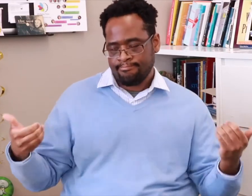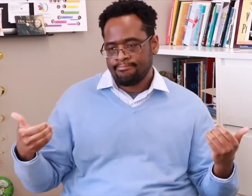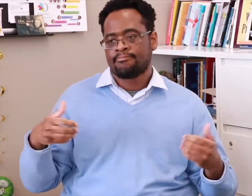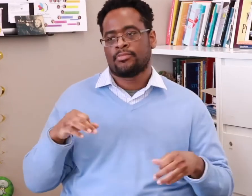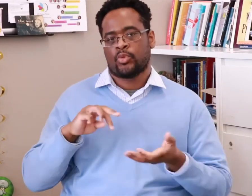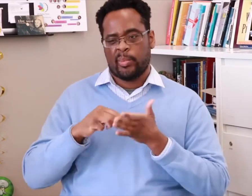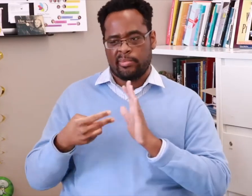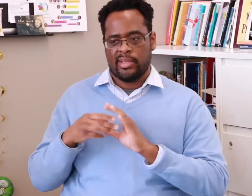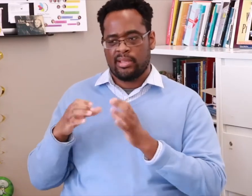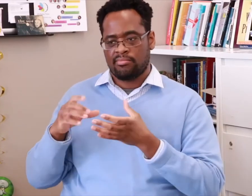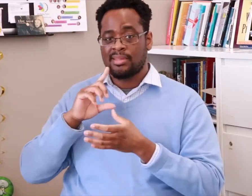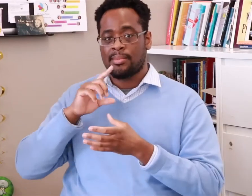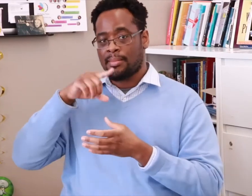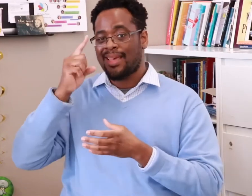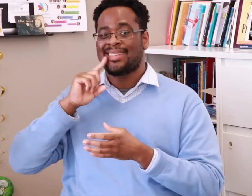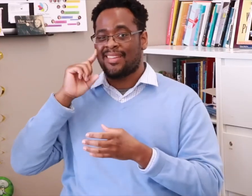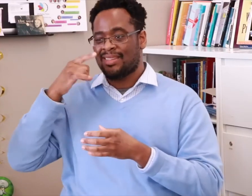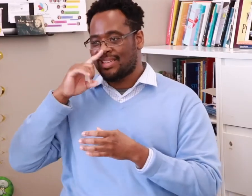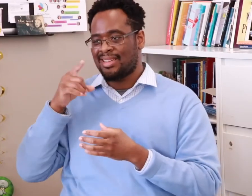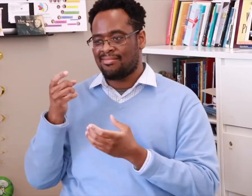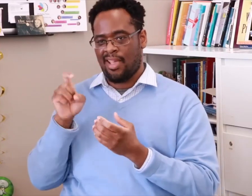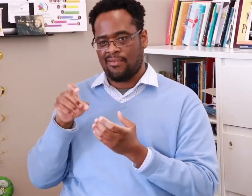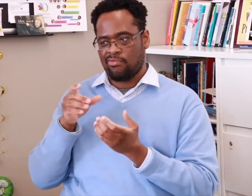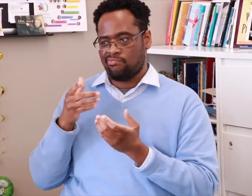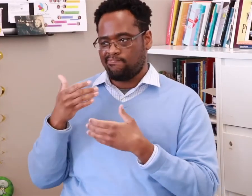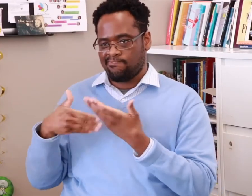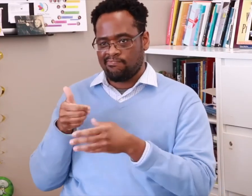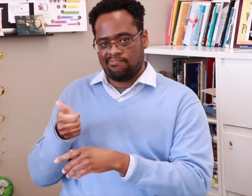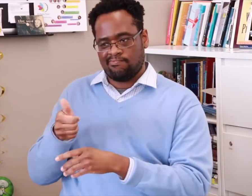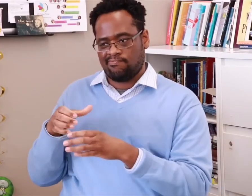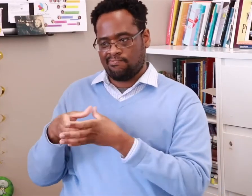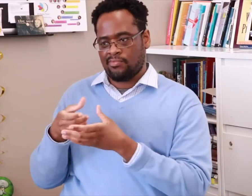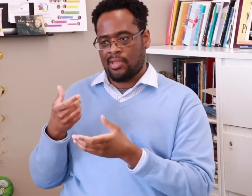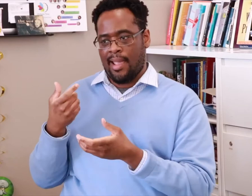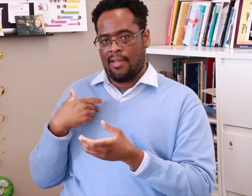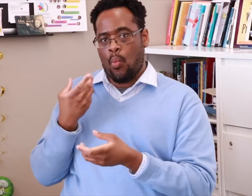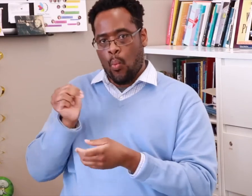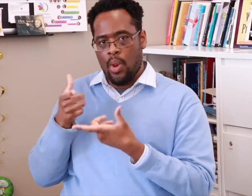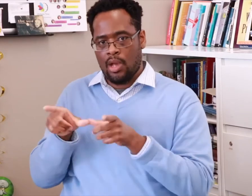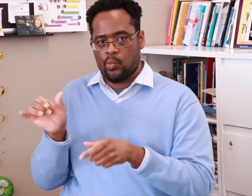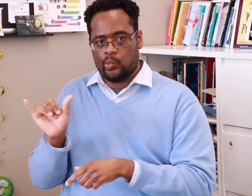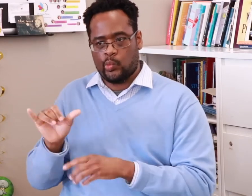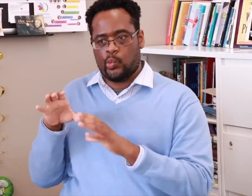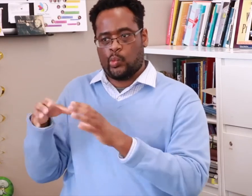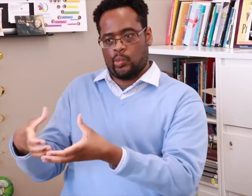this meant black deaf students developed their own sign language